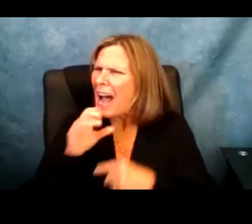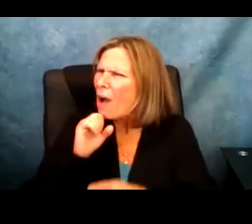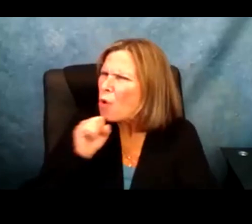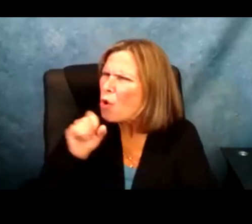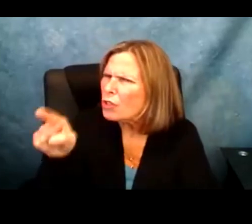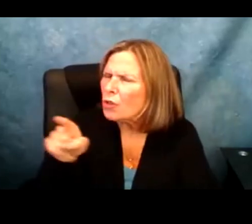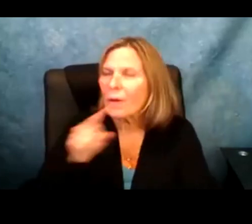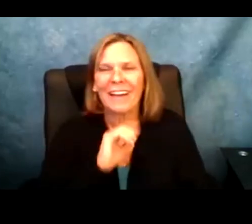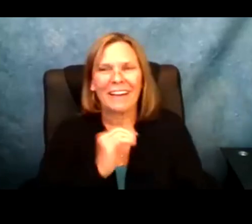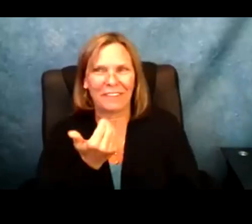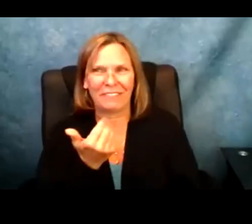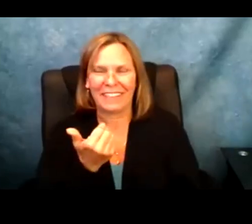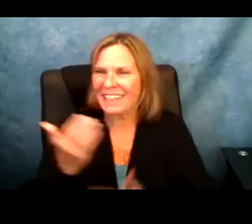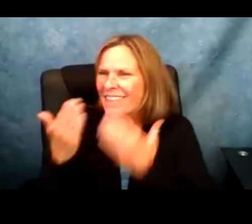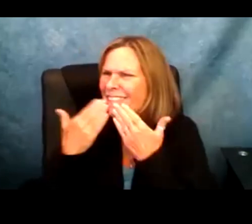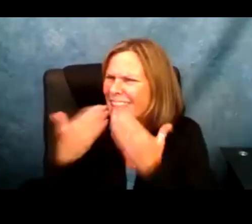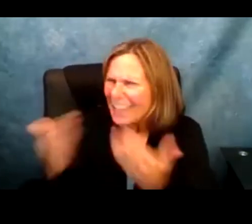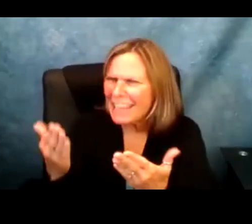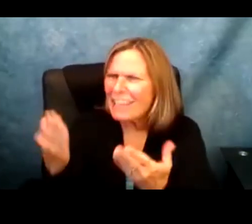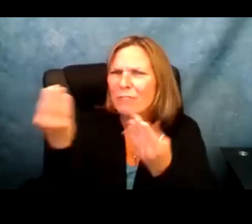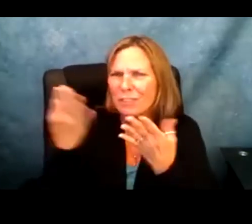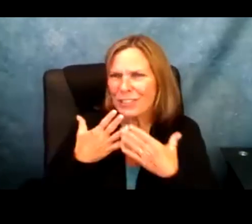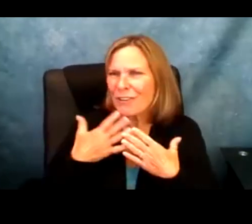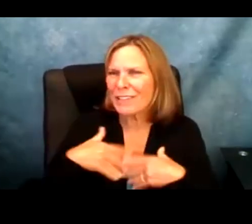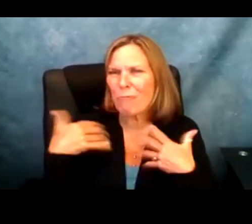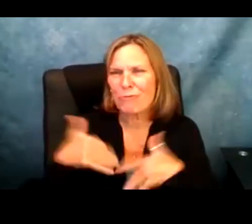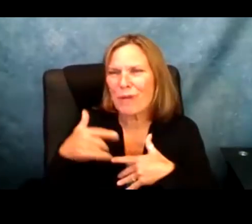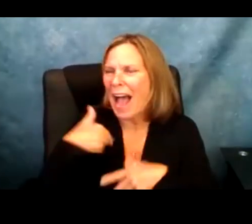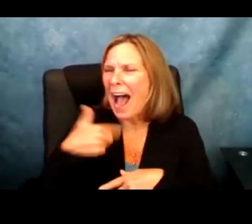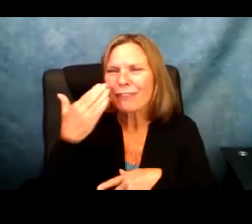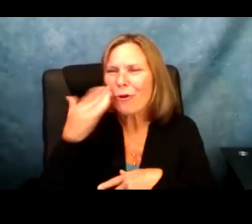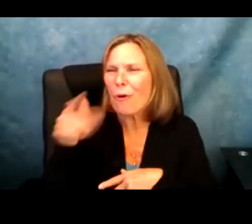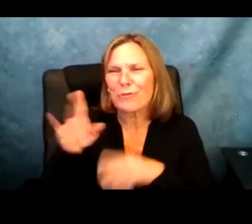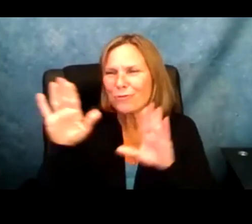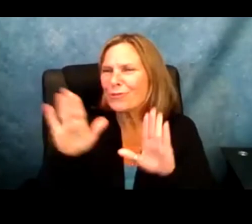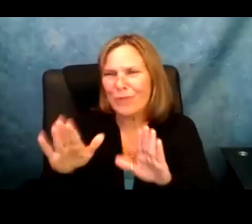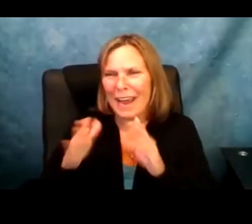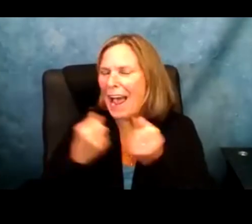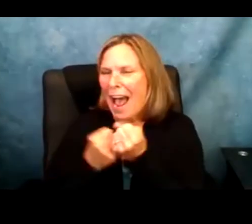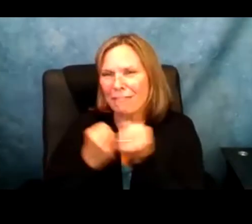heart, Sefakor. >> How old are you? >> Uh, 15.